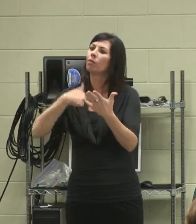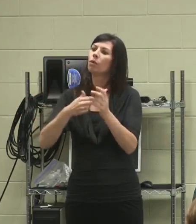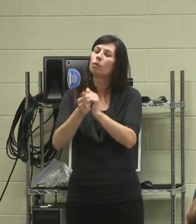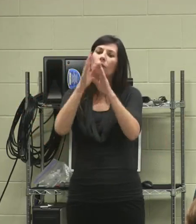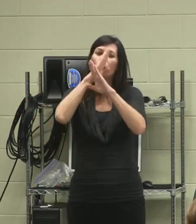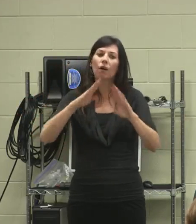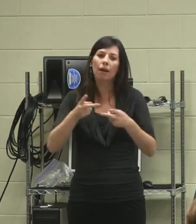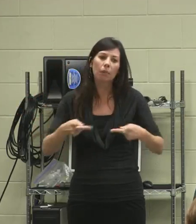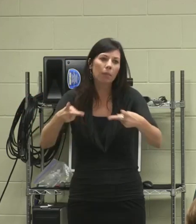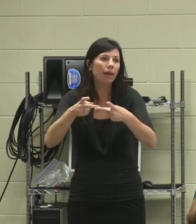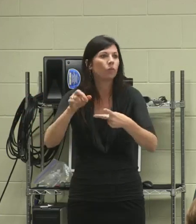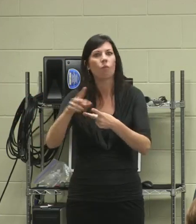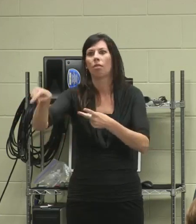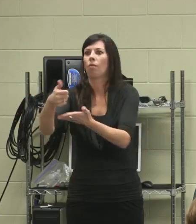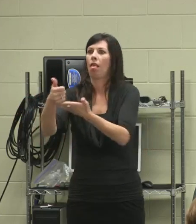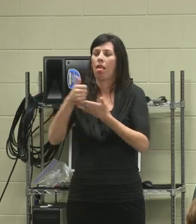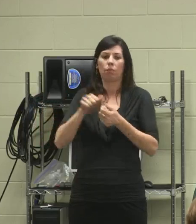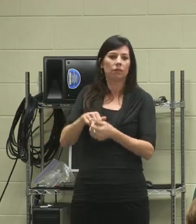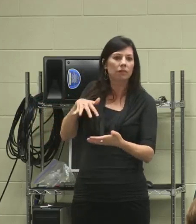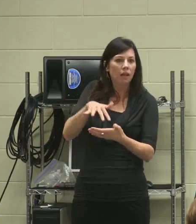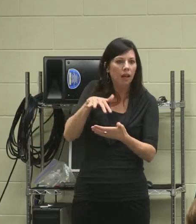with studying or they would help me with ways